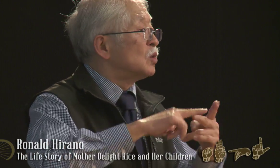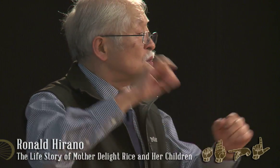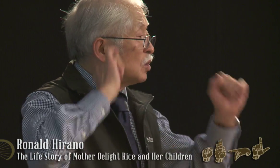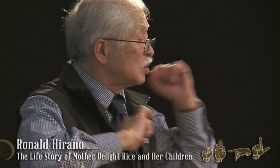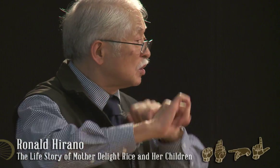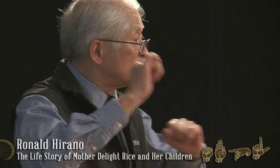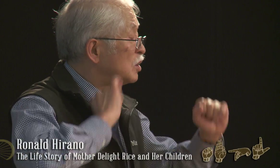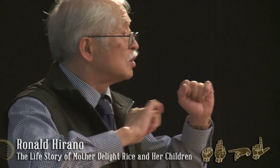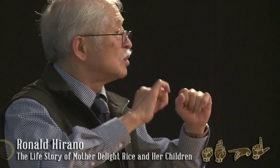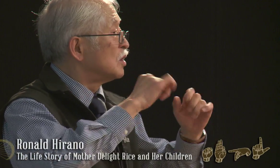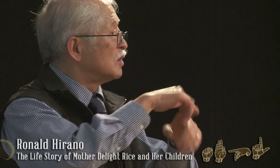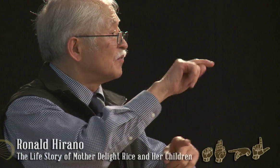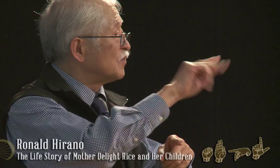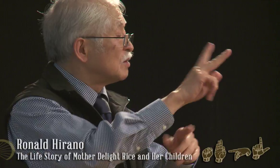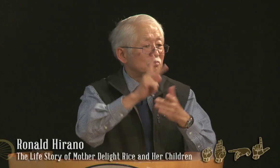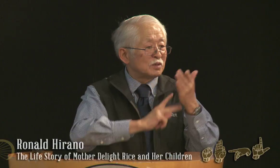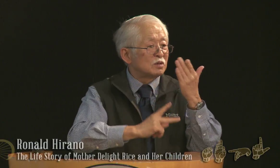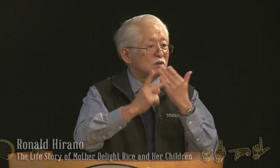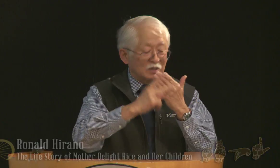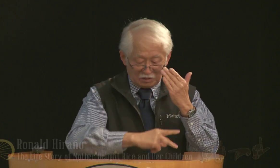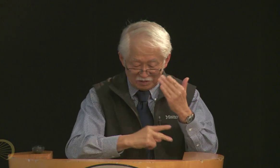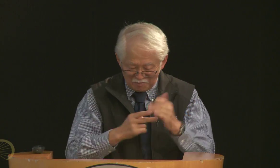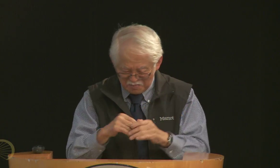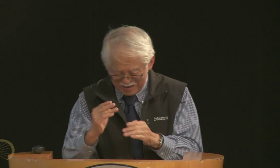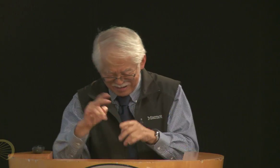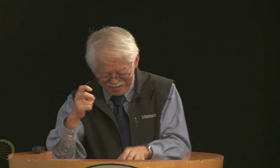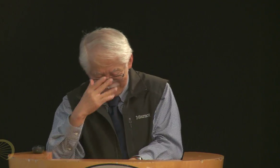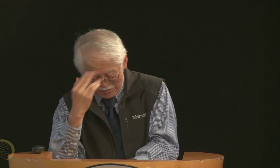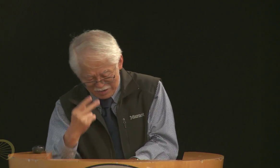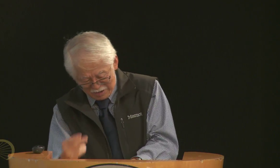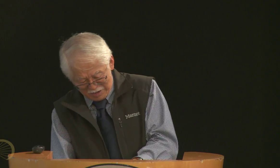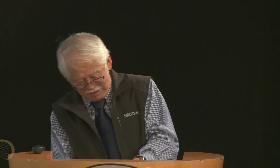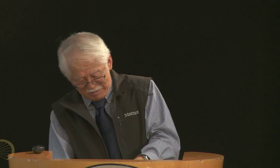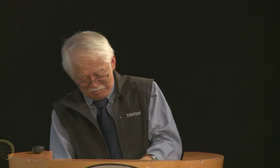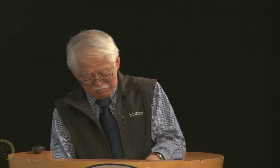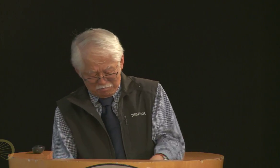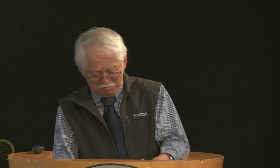and Ohlone College. He was also involved in the theater, he had a television production --